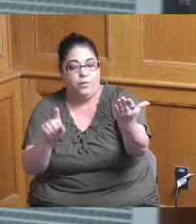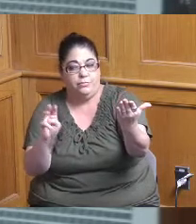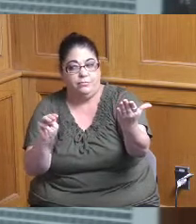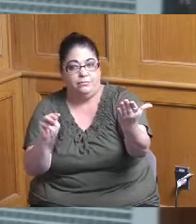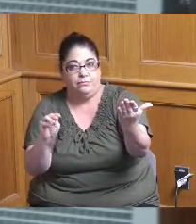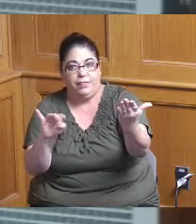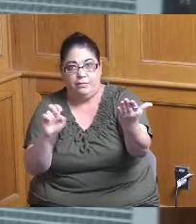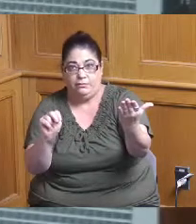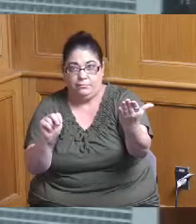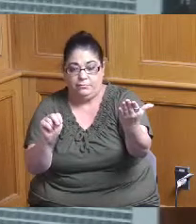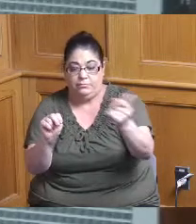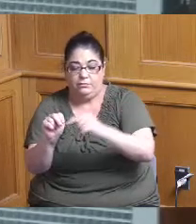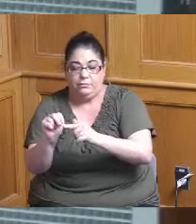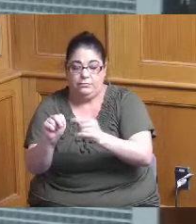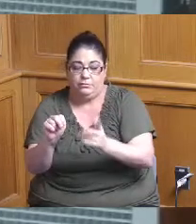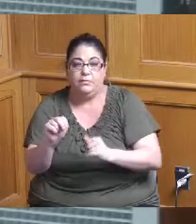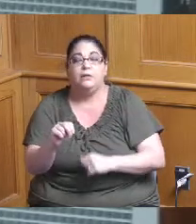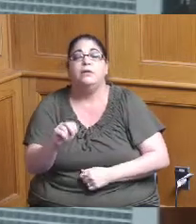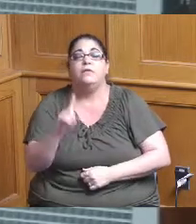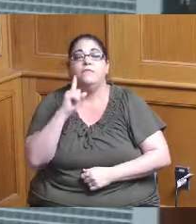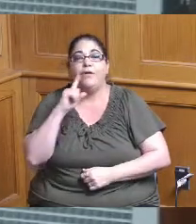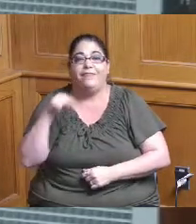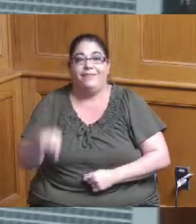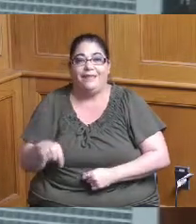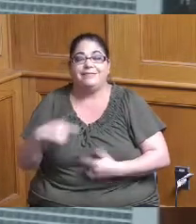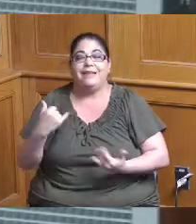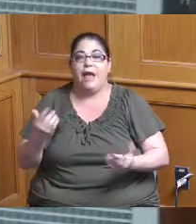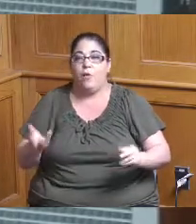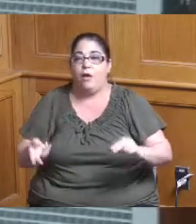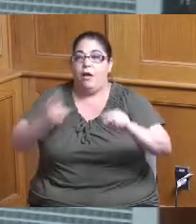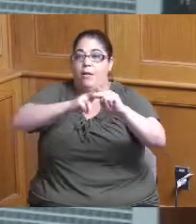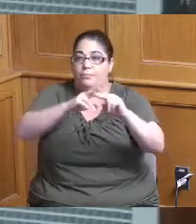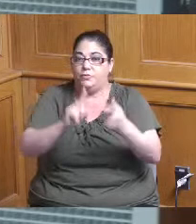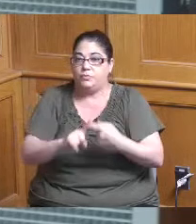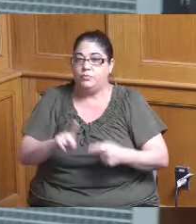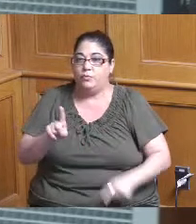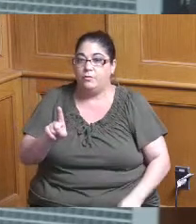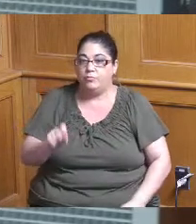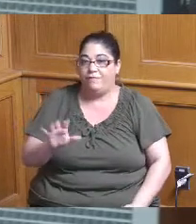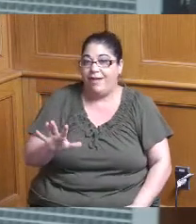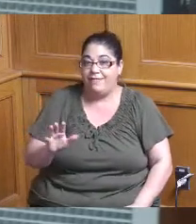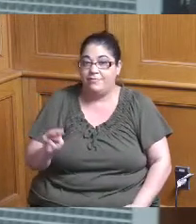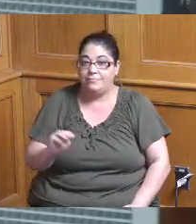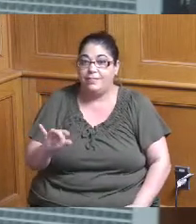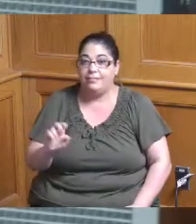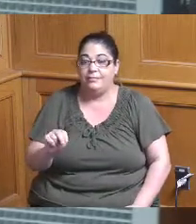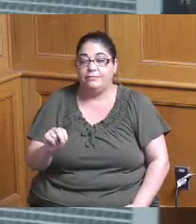provided guidance that allowed us to up that to eventually 1.5 million total for the last round